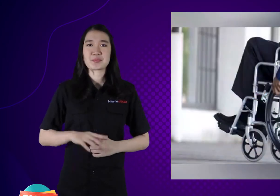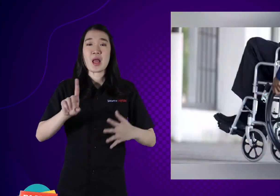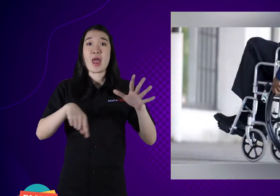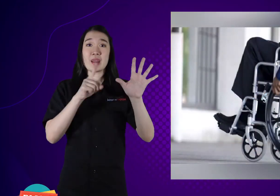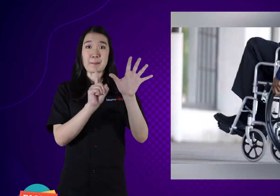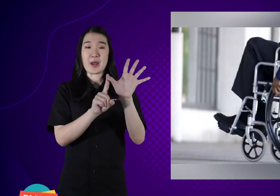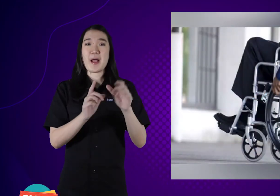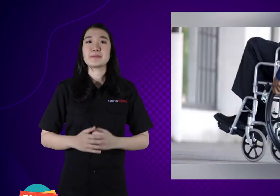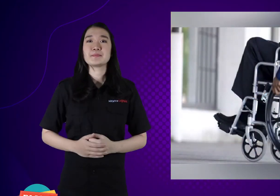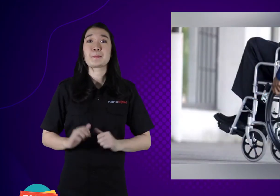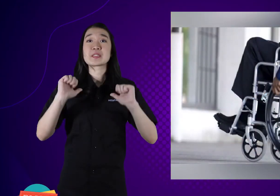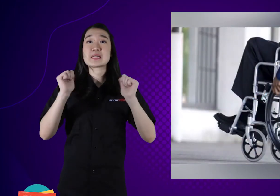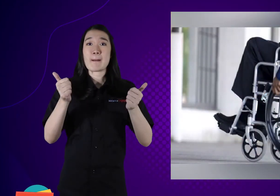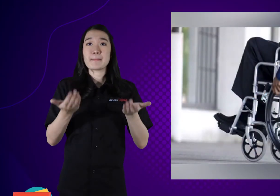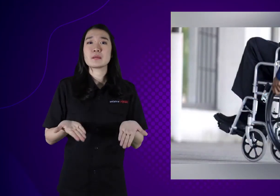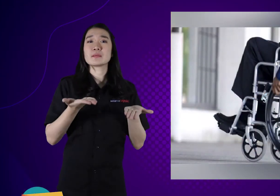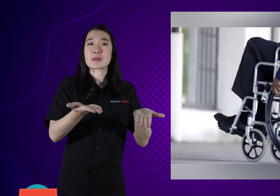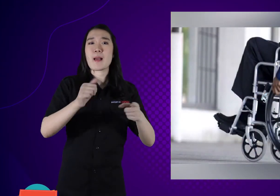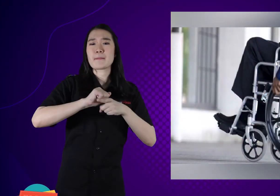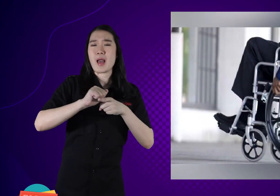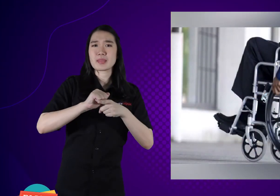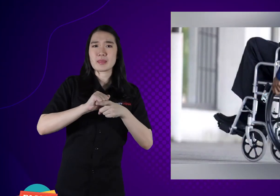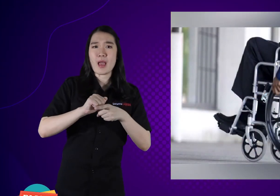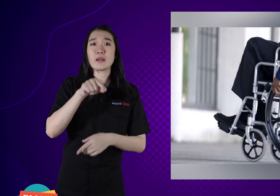5. Preparation and training.